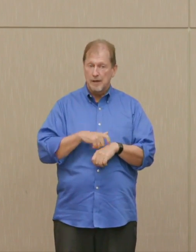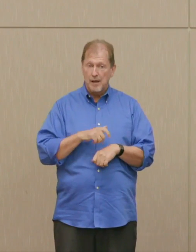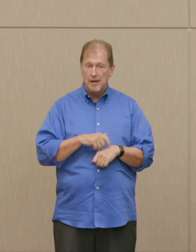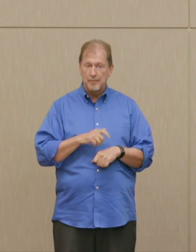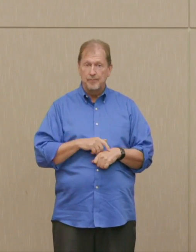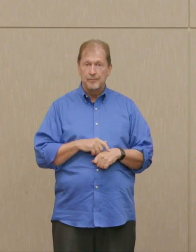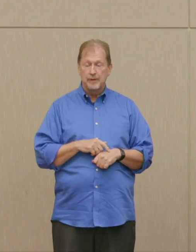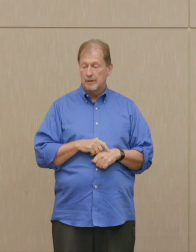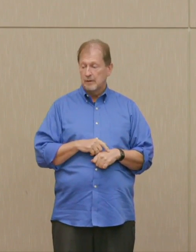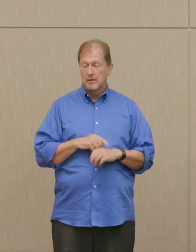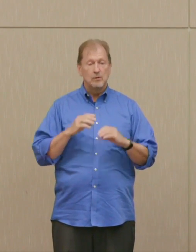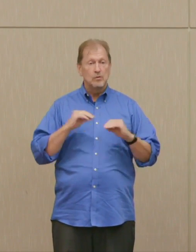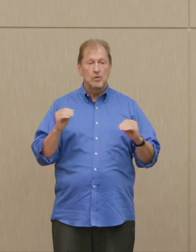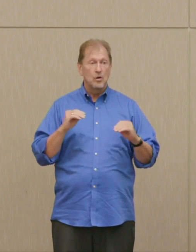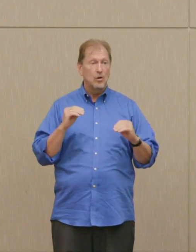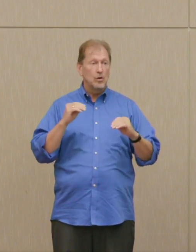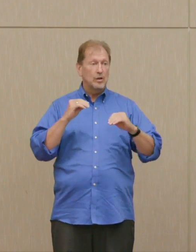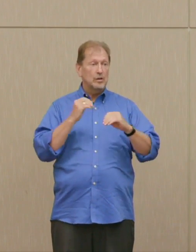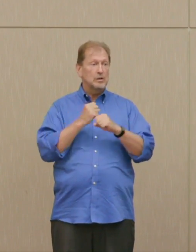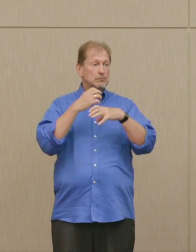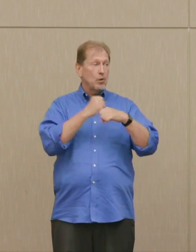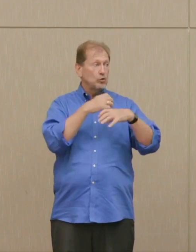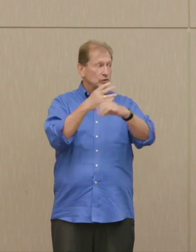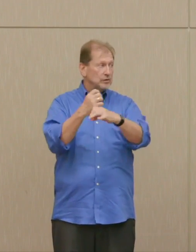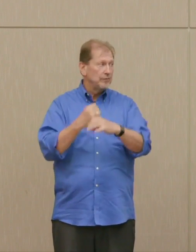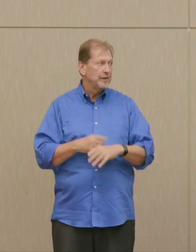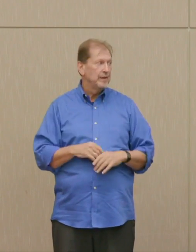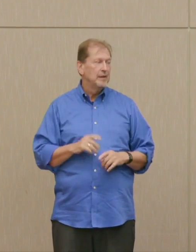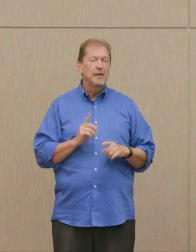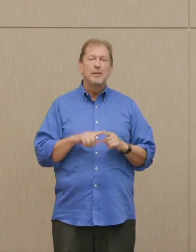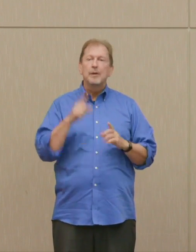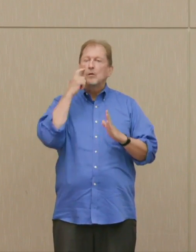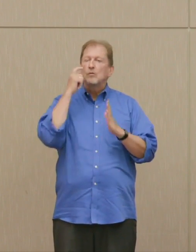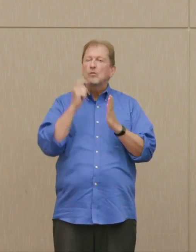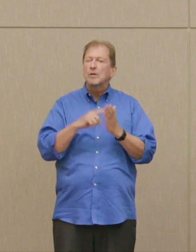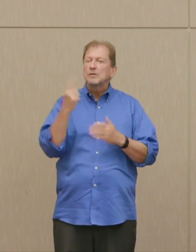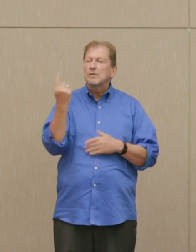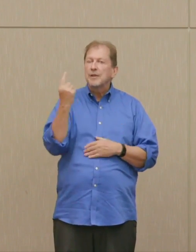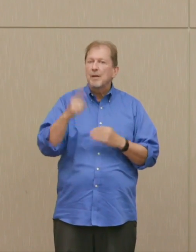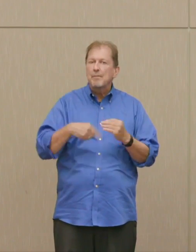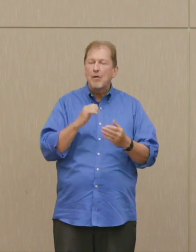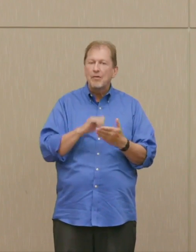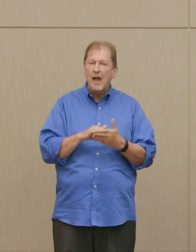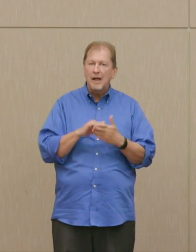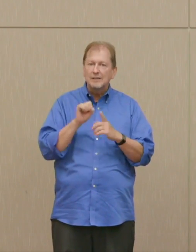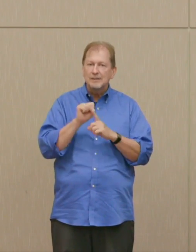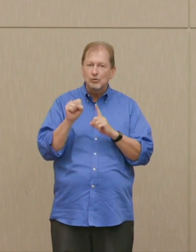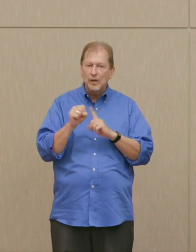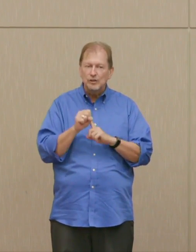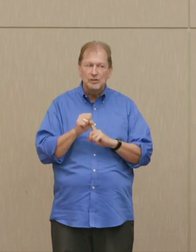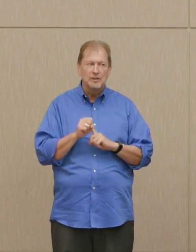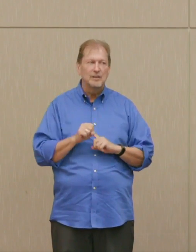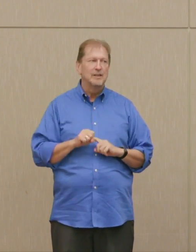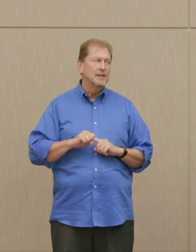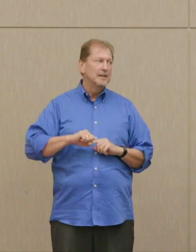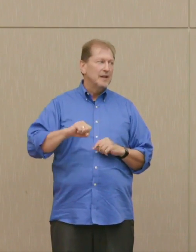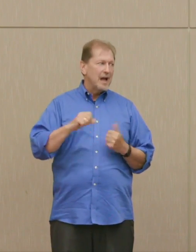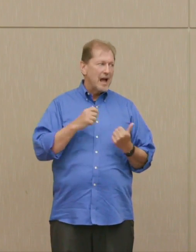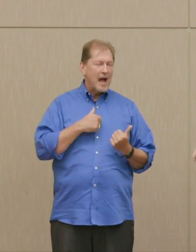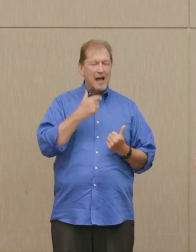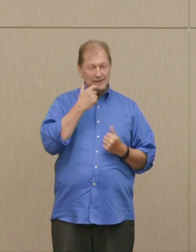Dr. Ellsberg: Notice now something about that situation, which I would say it had portent